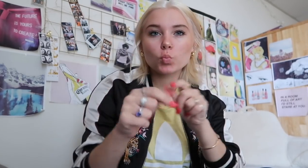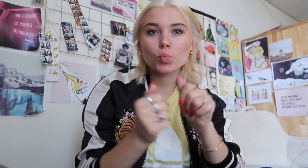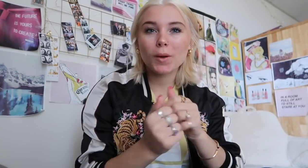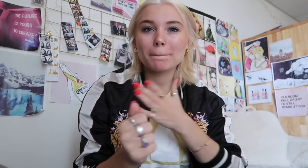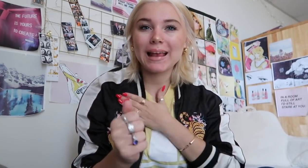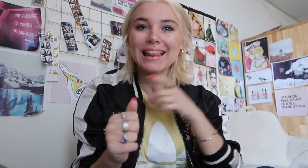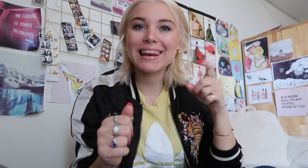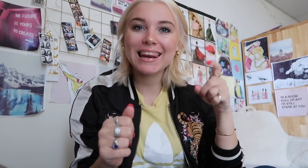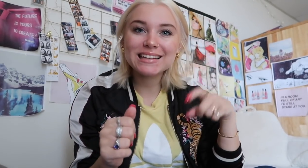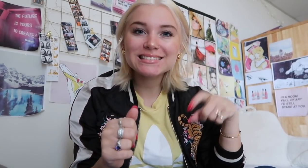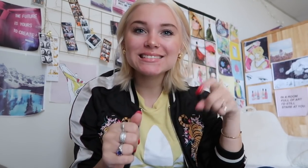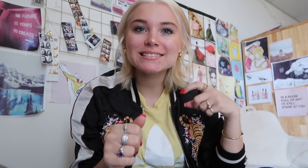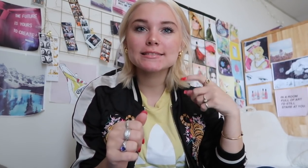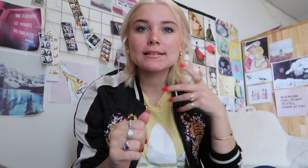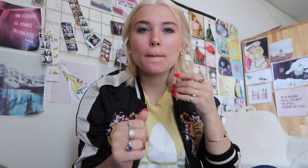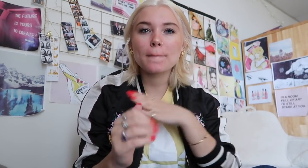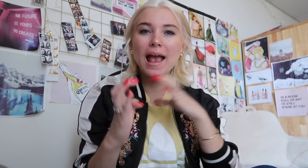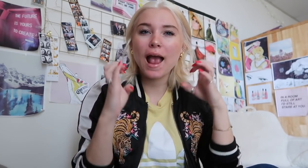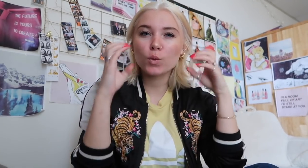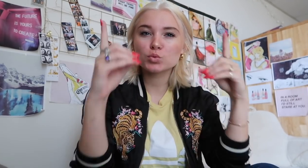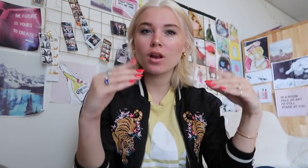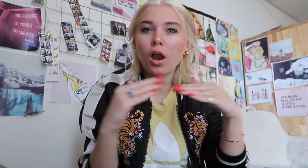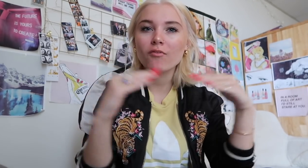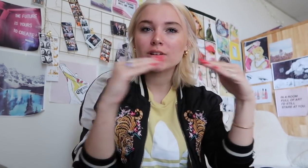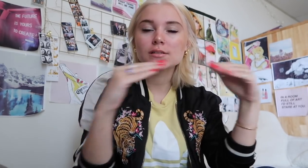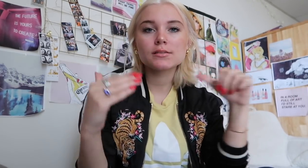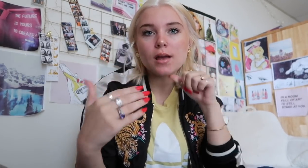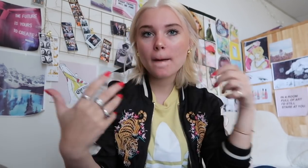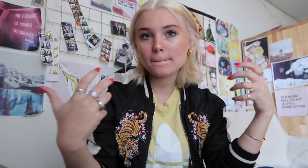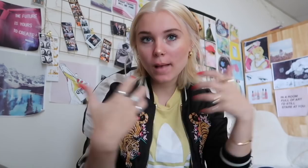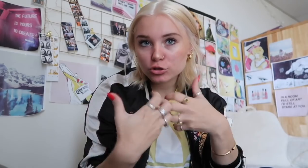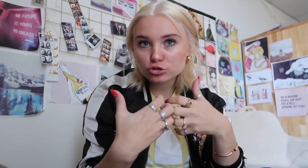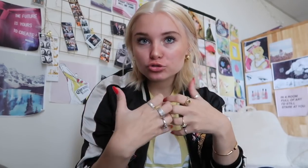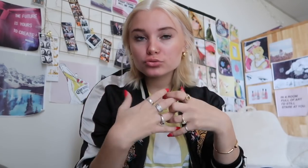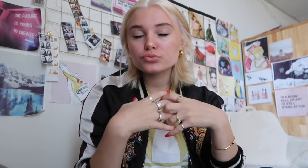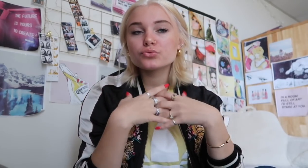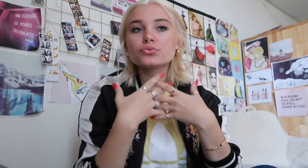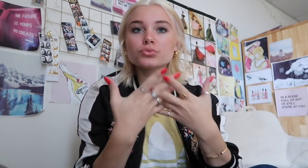it was not fit to my education needs